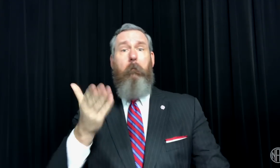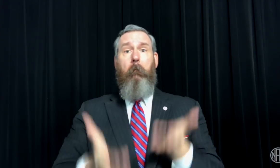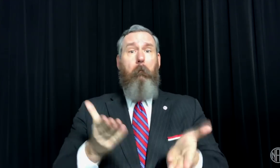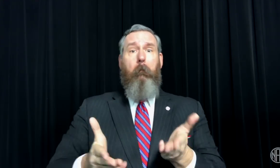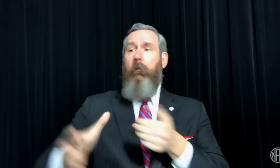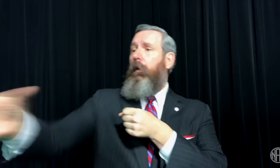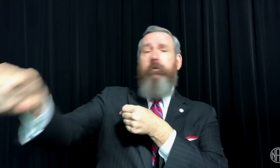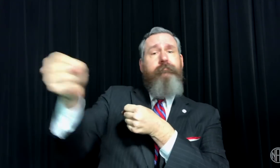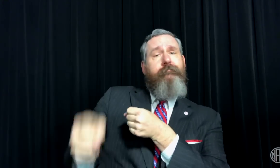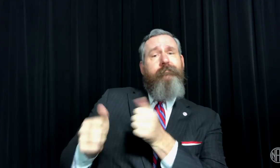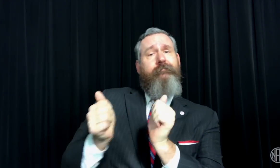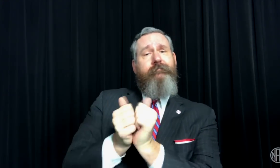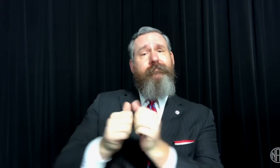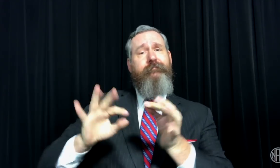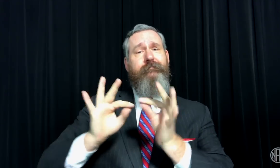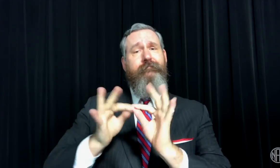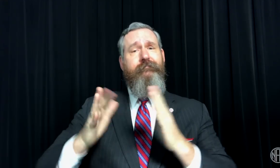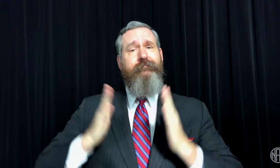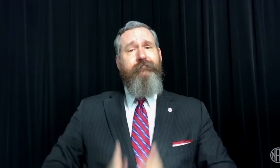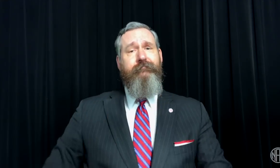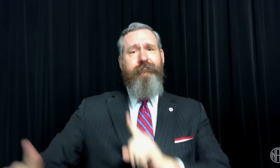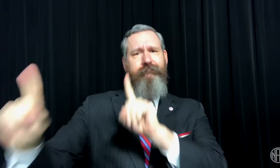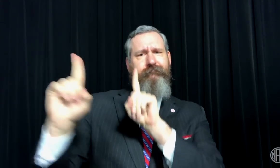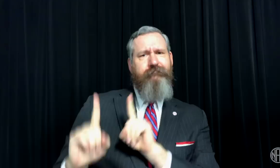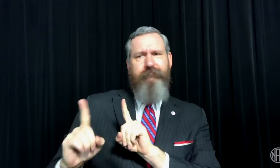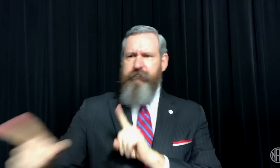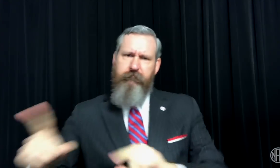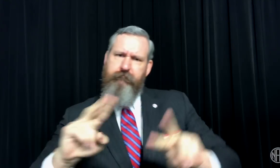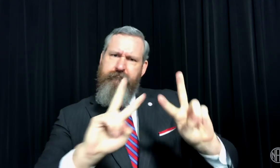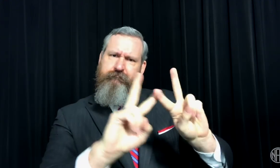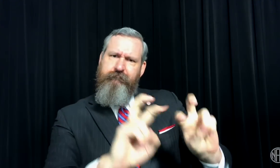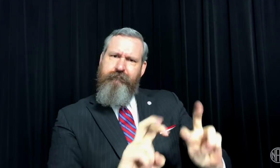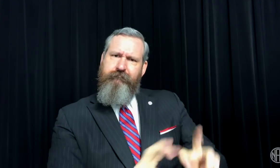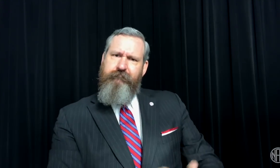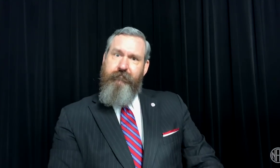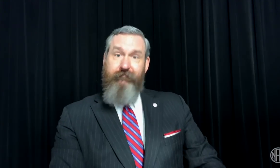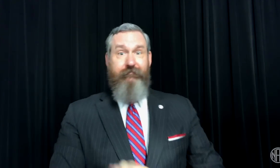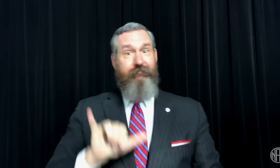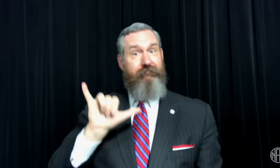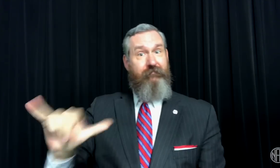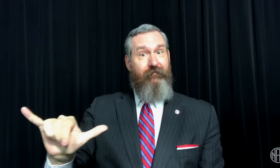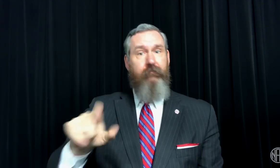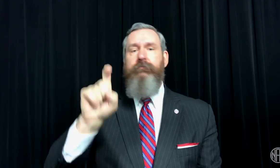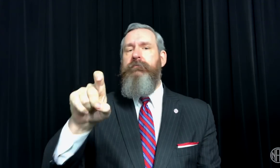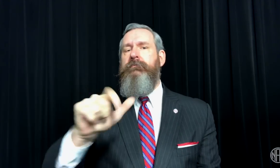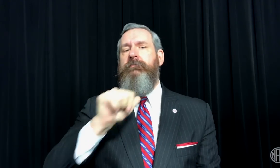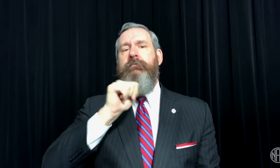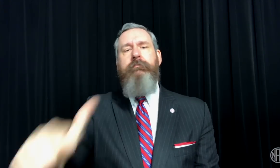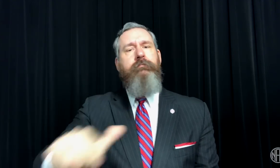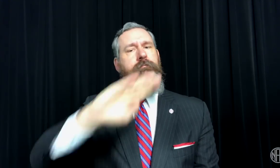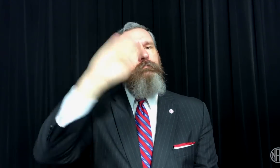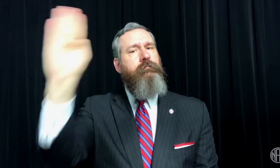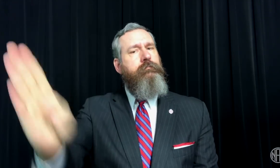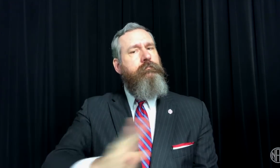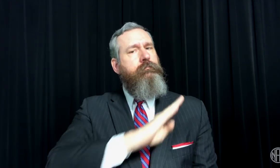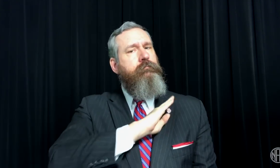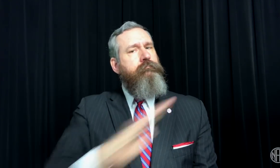including any attempt to do so through the use of interpreters.